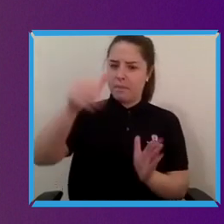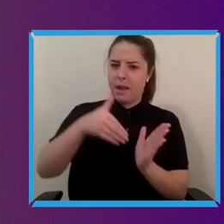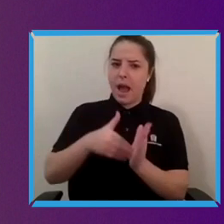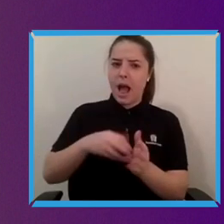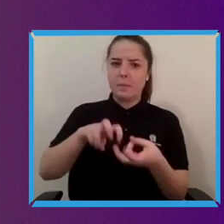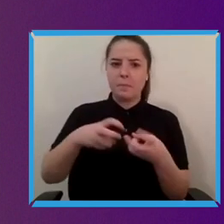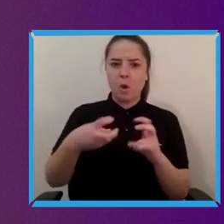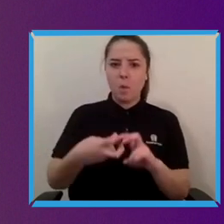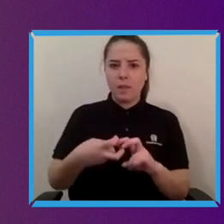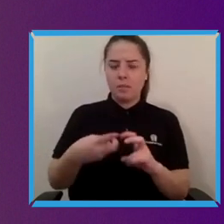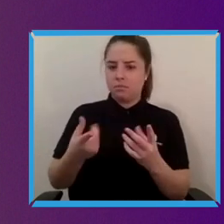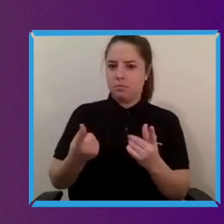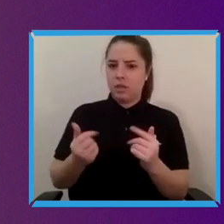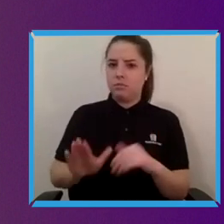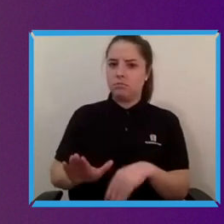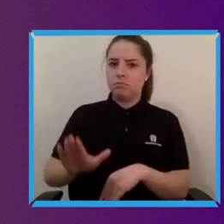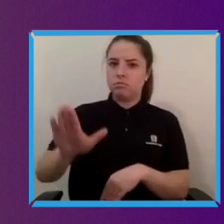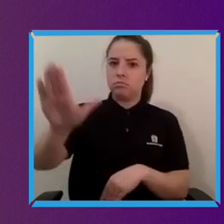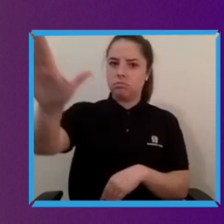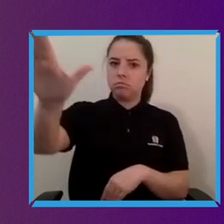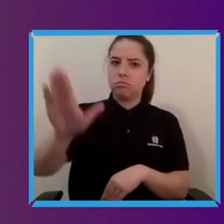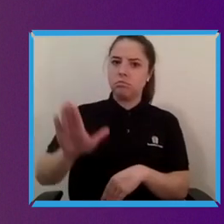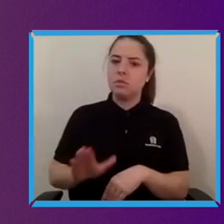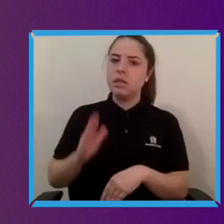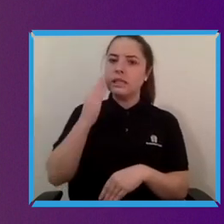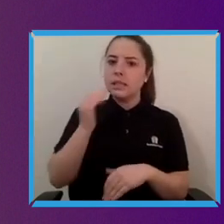they're not people who are using wheelchairs but for